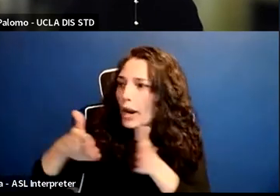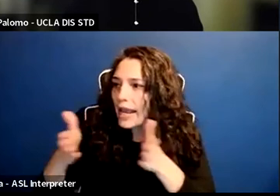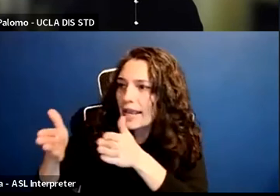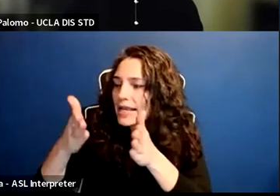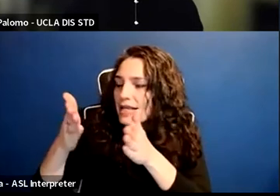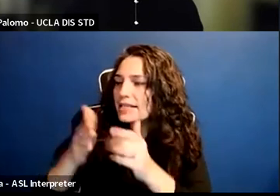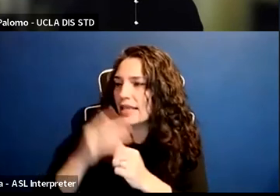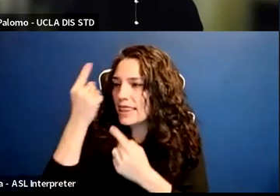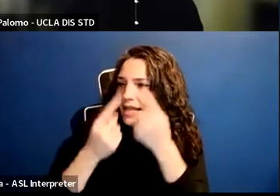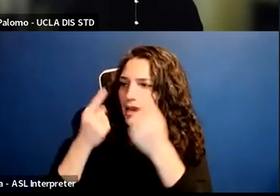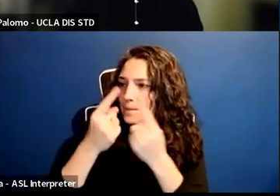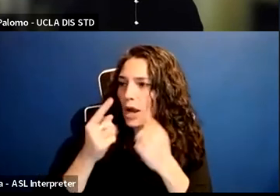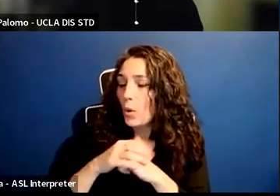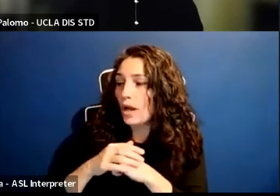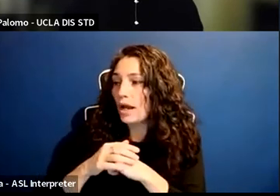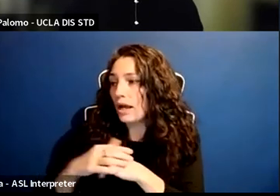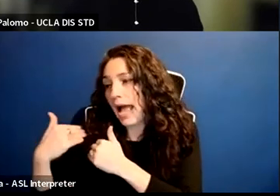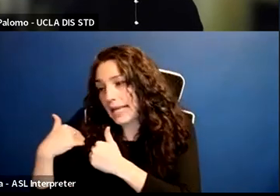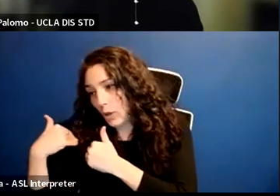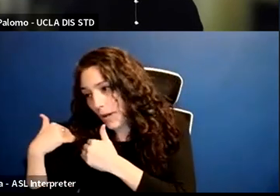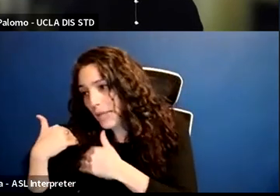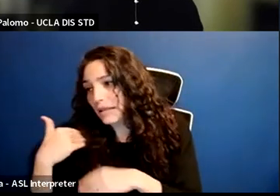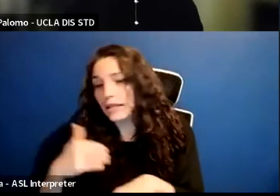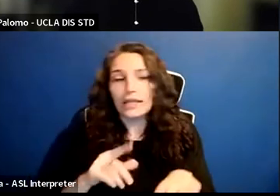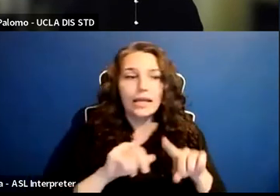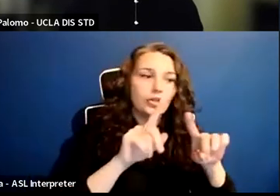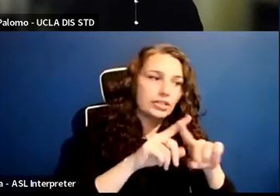to advocate and to press for systemic change.